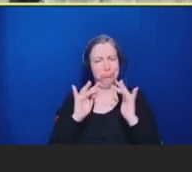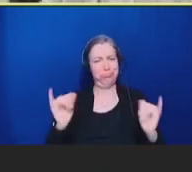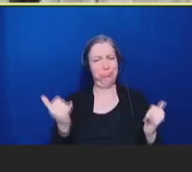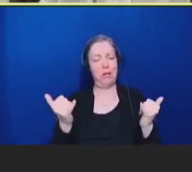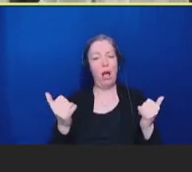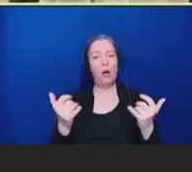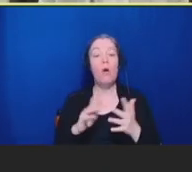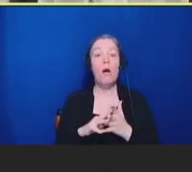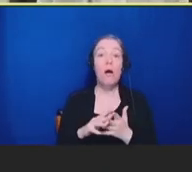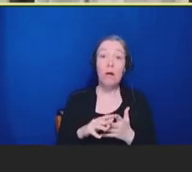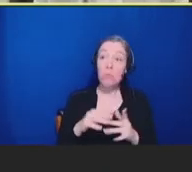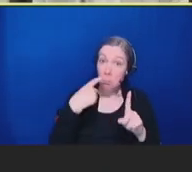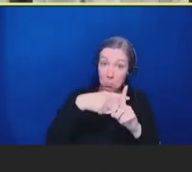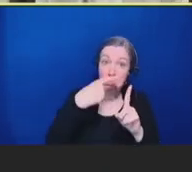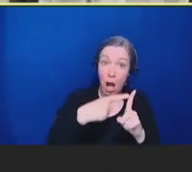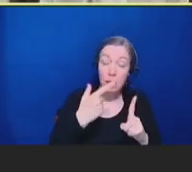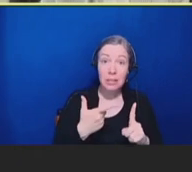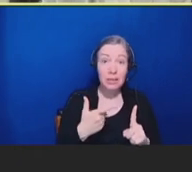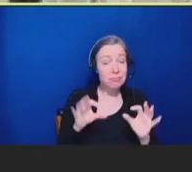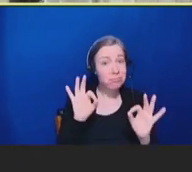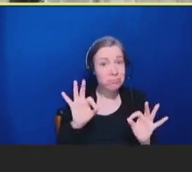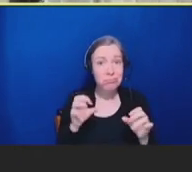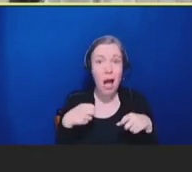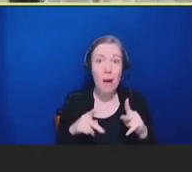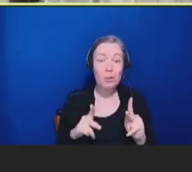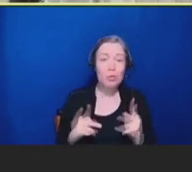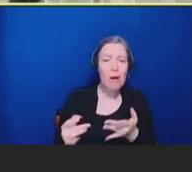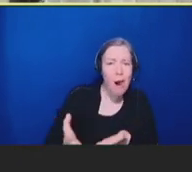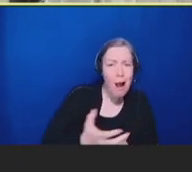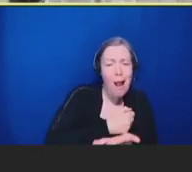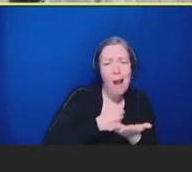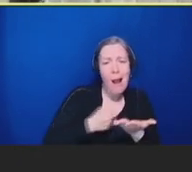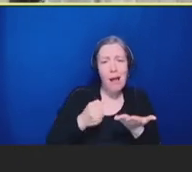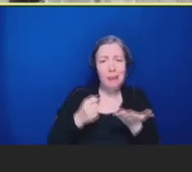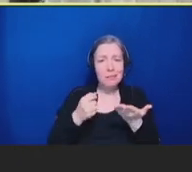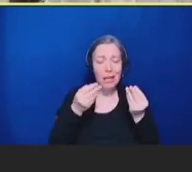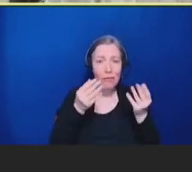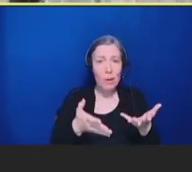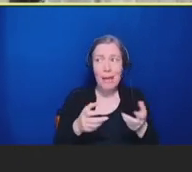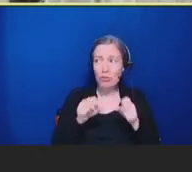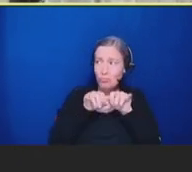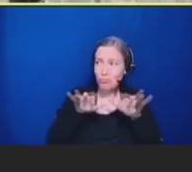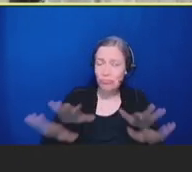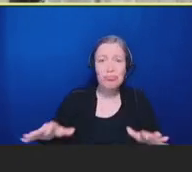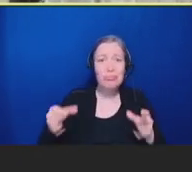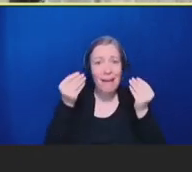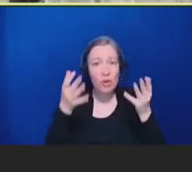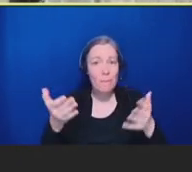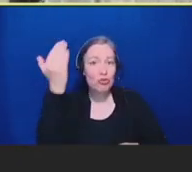to generate reliable evidence and disseminate evidence and knowledge to almost all of the